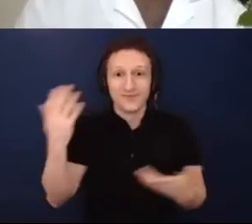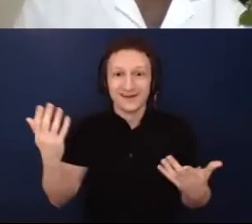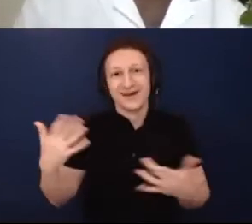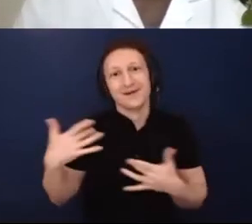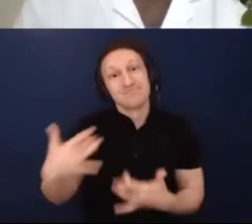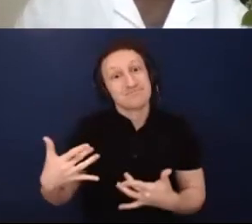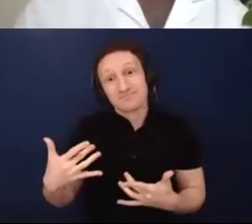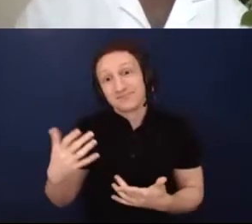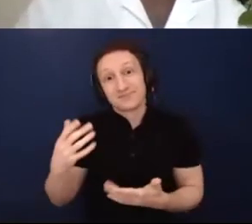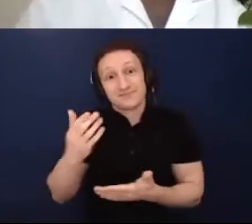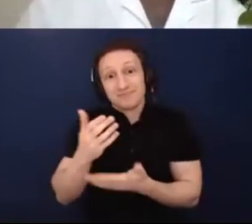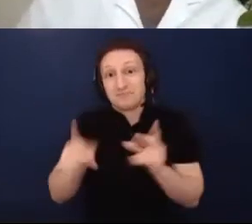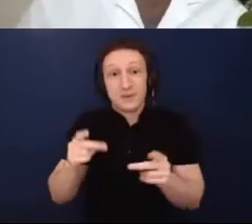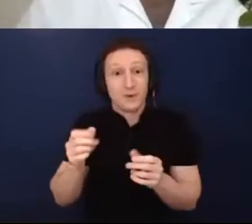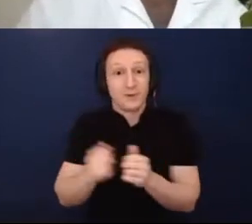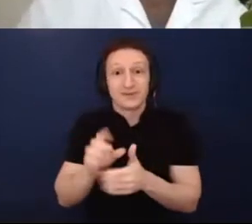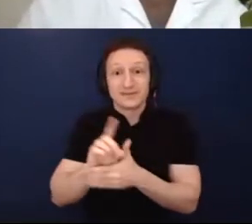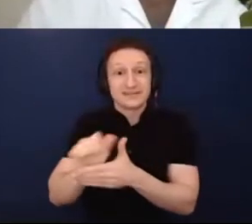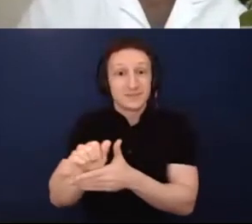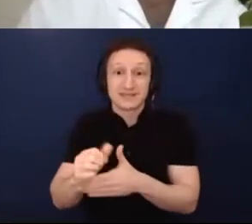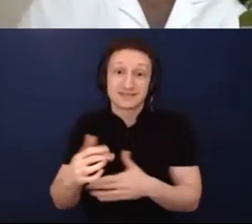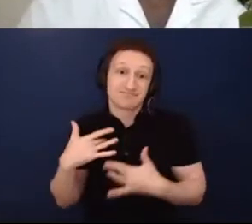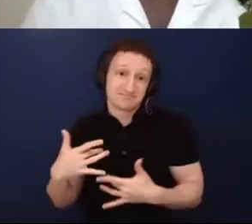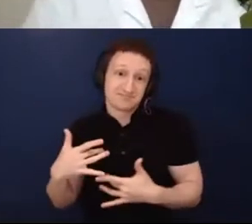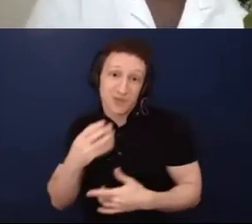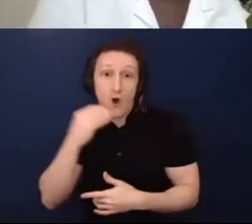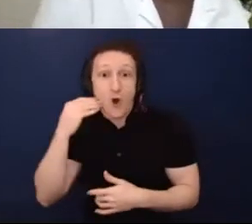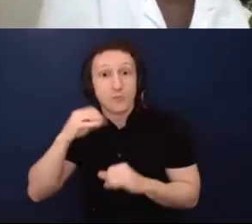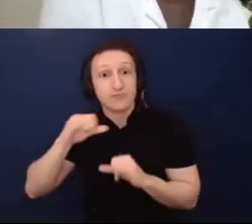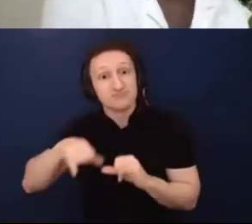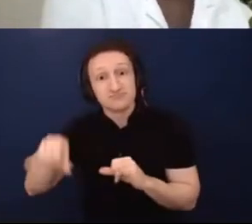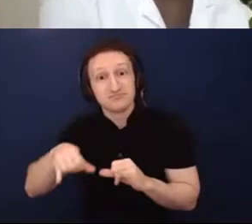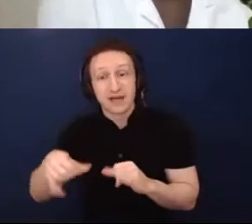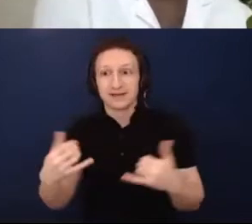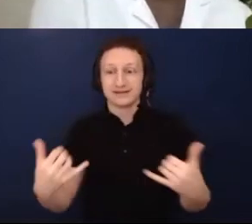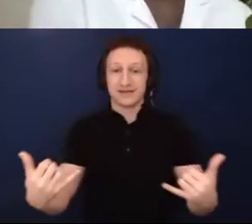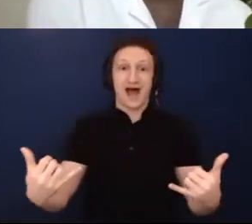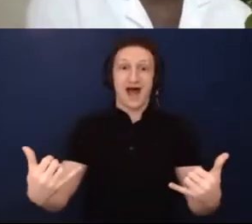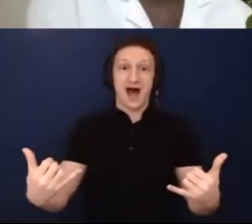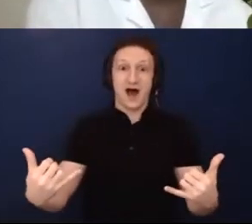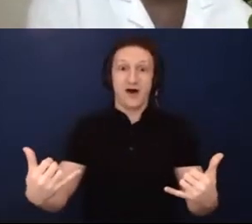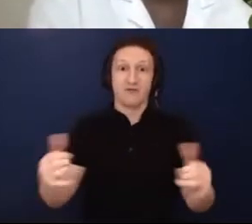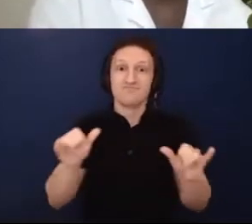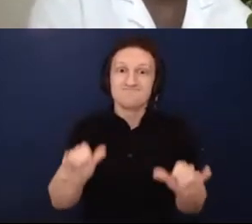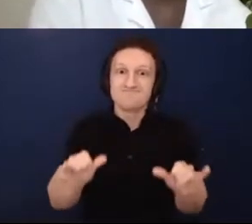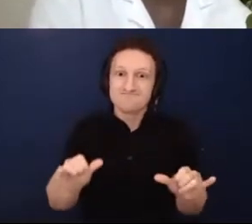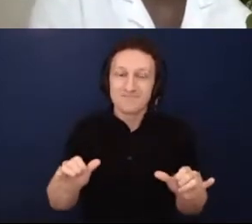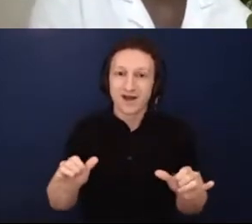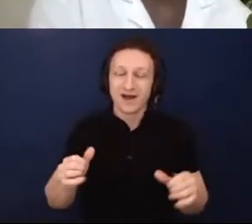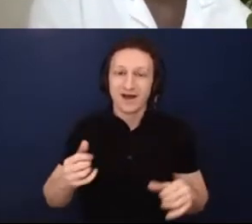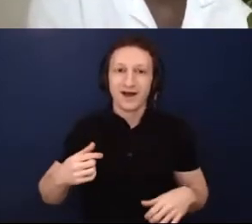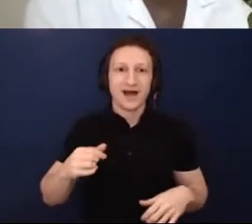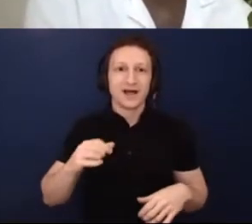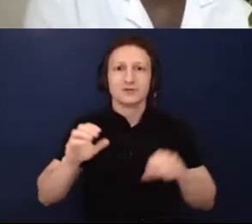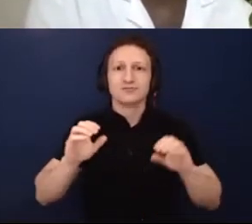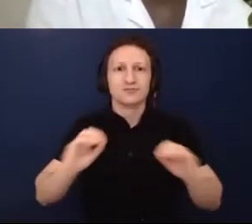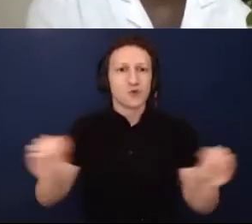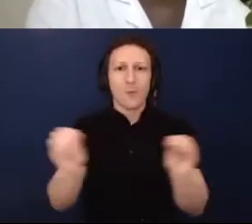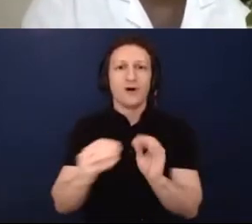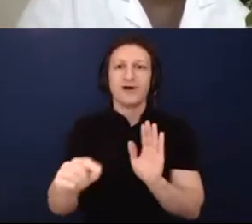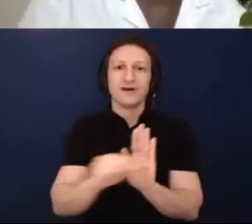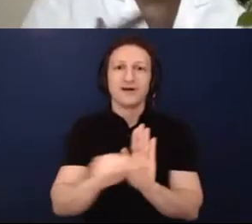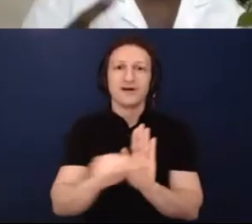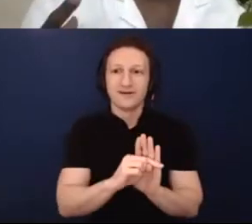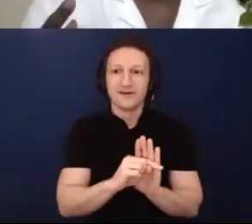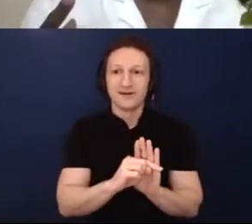home now have the permission, if you will, to see their homes as